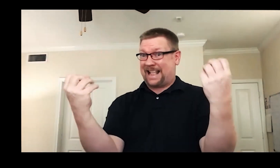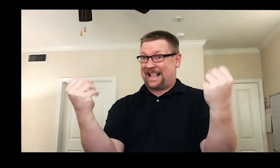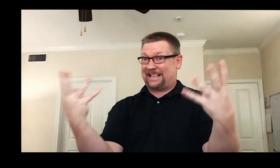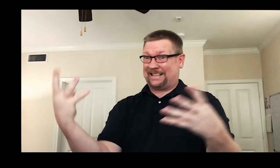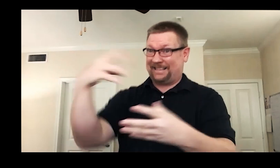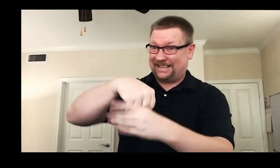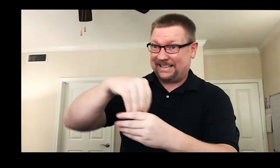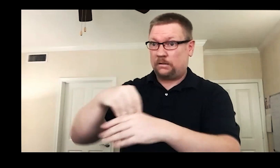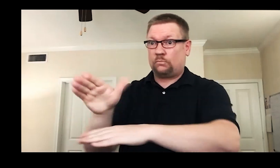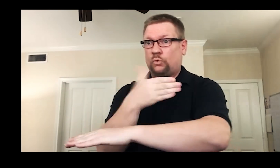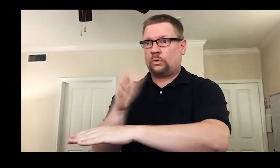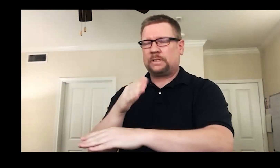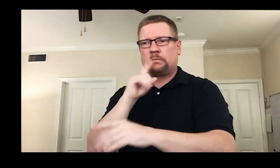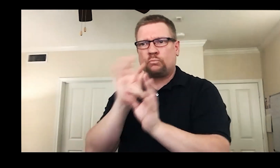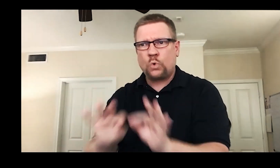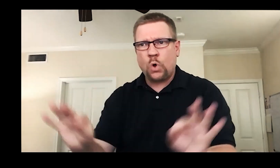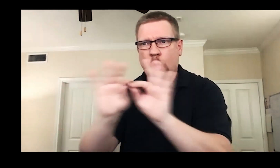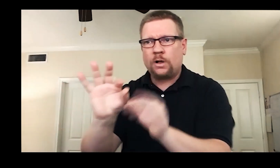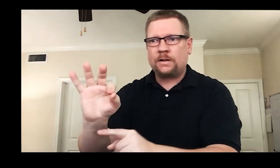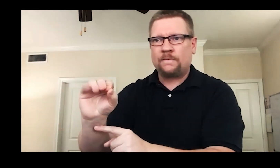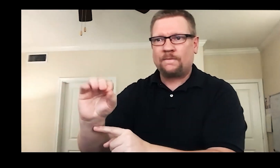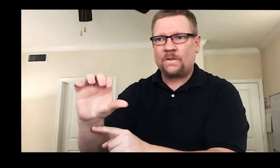Any time there is signing happening, the focus has to be